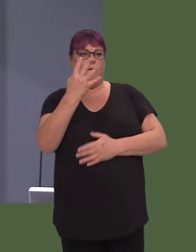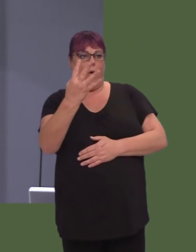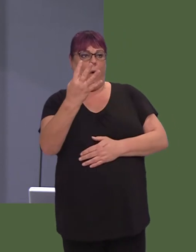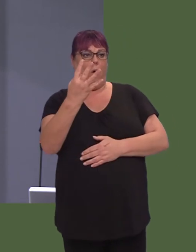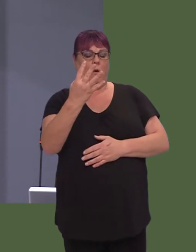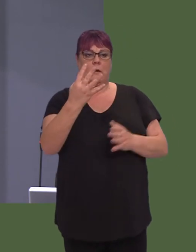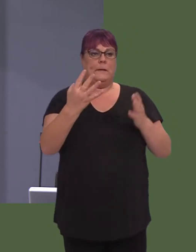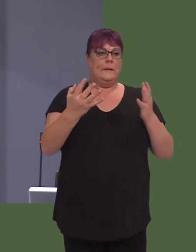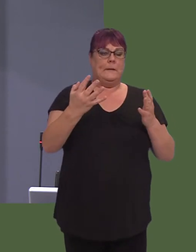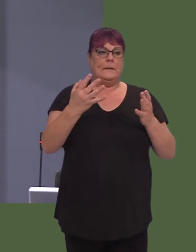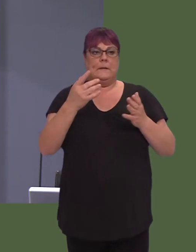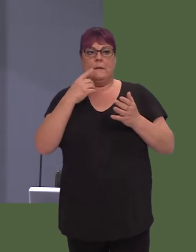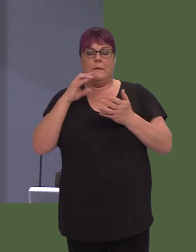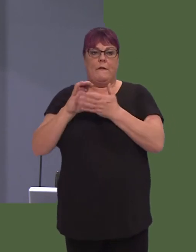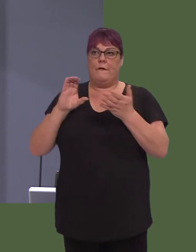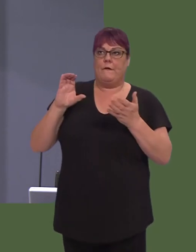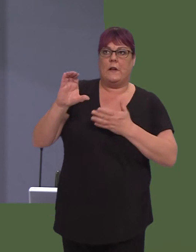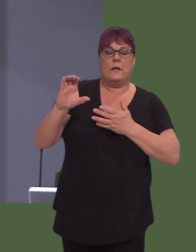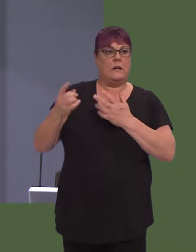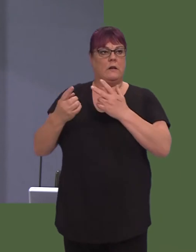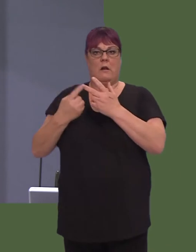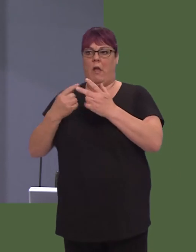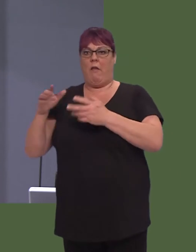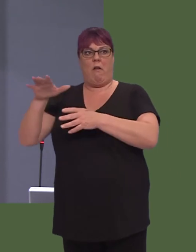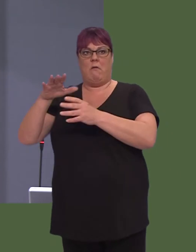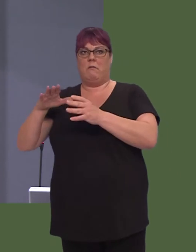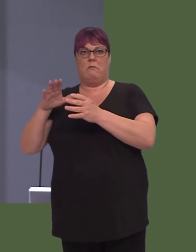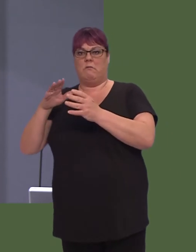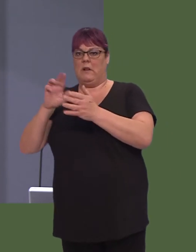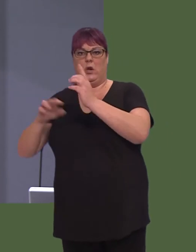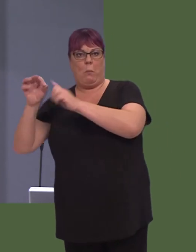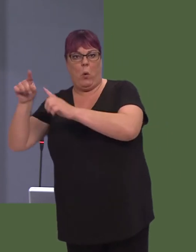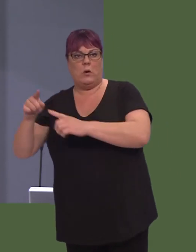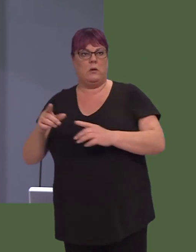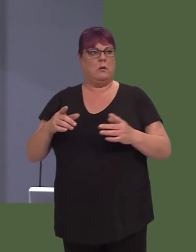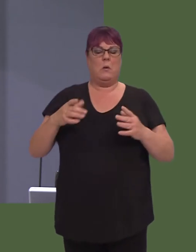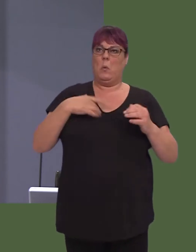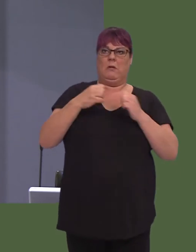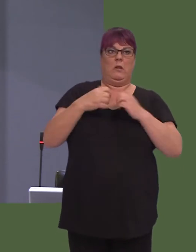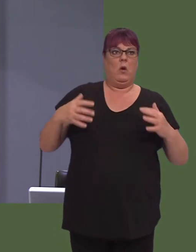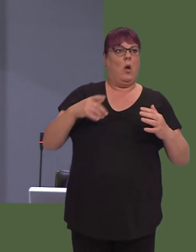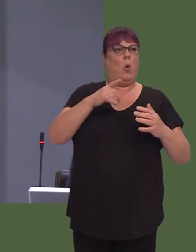So, how are you going to realise the intentions of that report when community transport is far from perfect here in Wales, and that's the record of your Government?